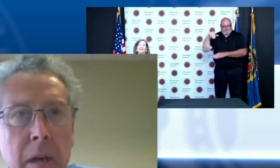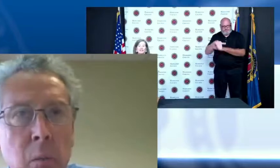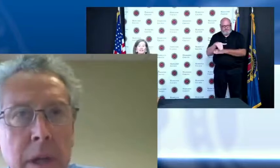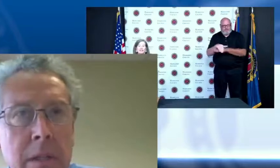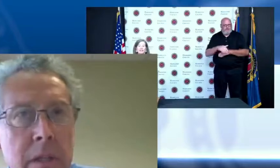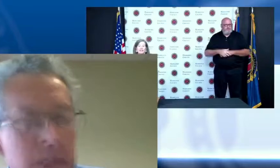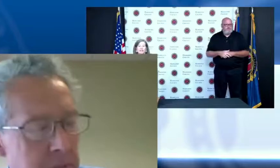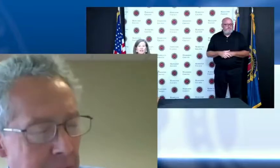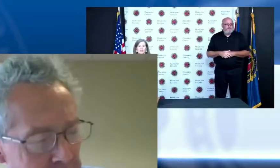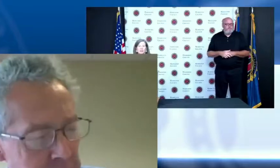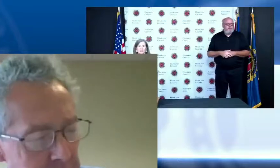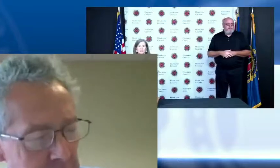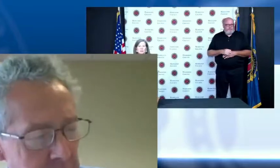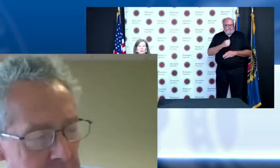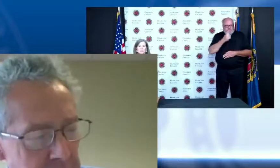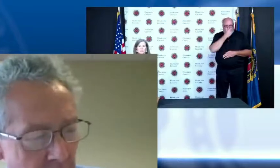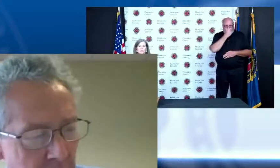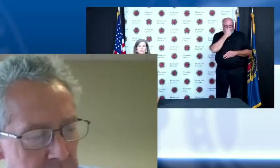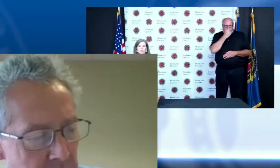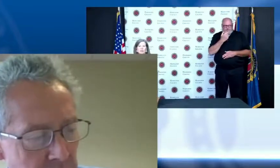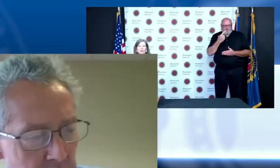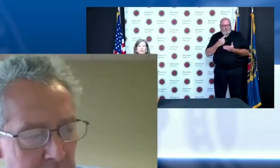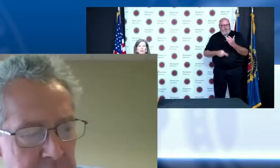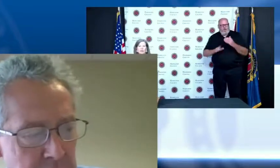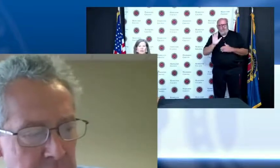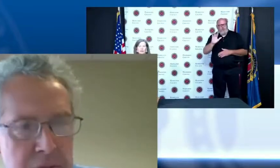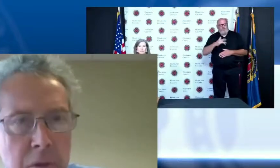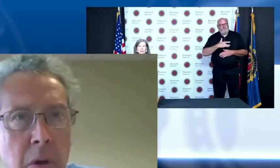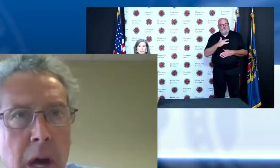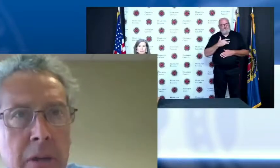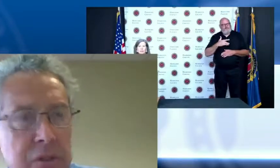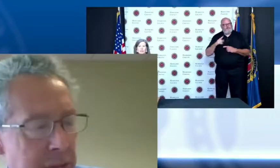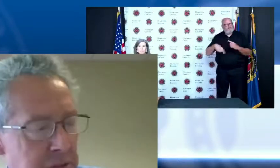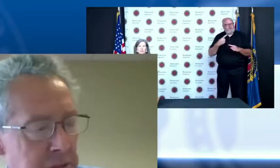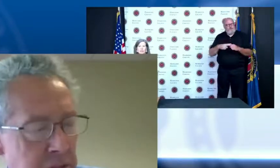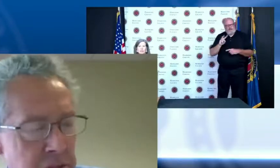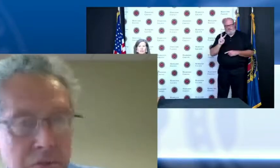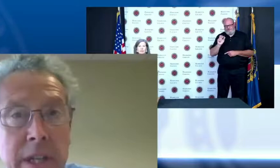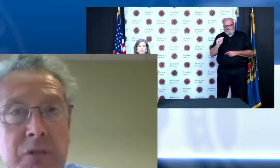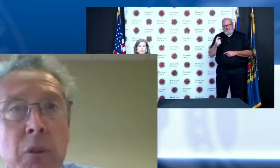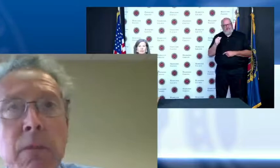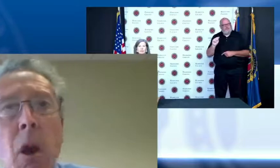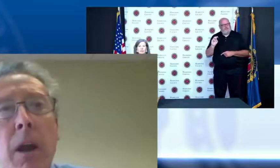about what Vax-a-Million has done relative to Ohio's vaccination rate so far